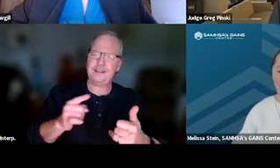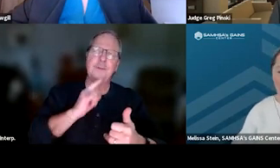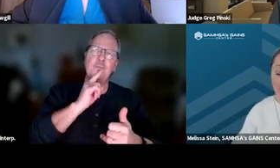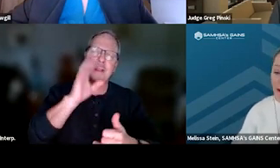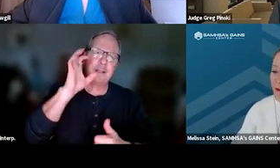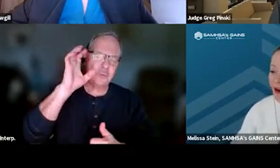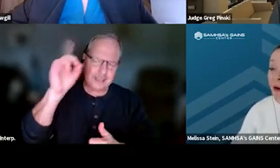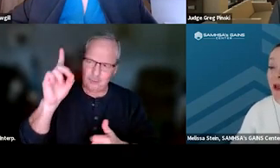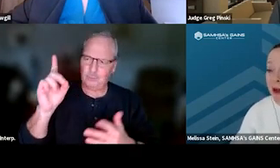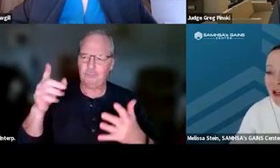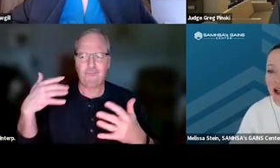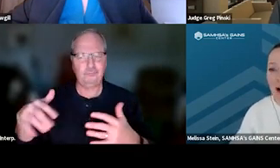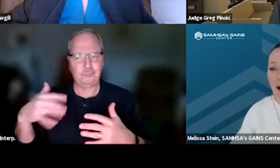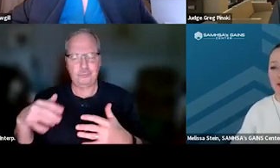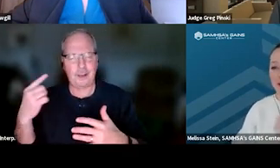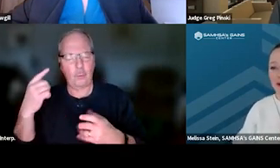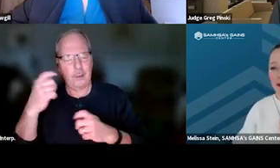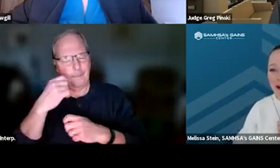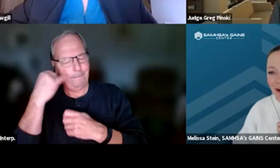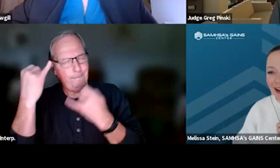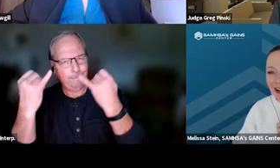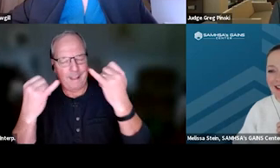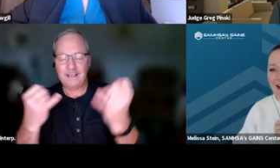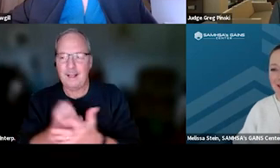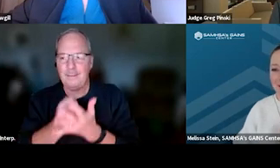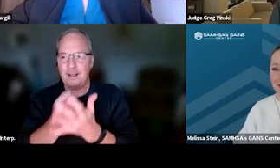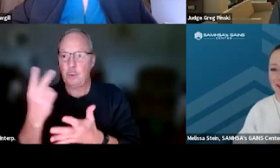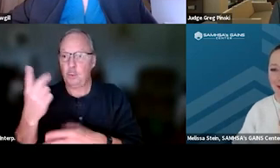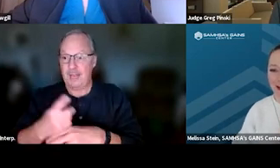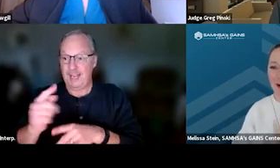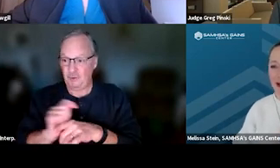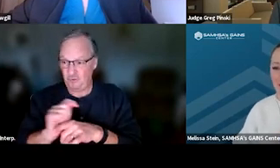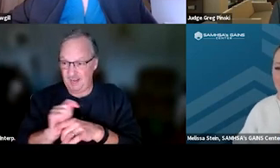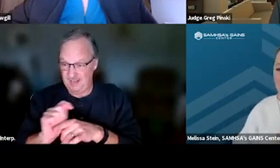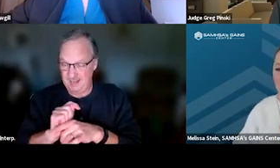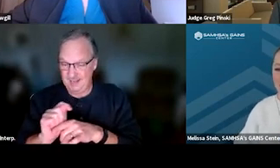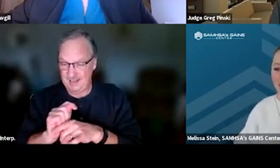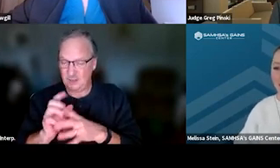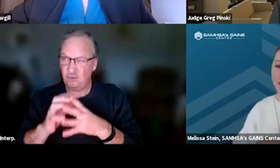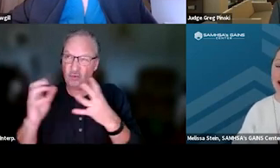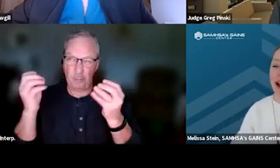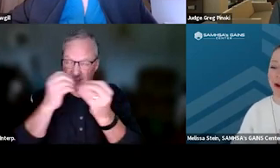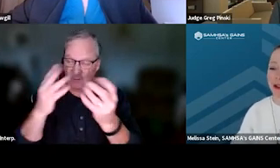I can only imagine how helpful the two-day training is if there was so much information in one hour.